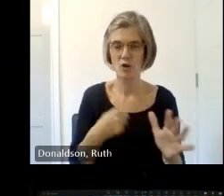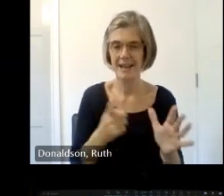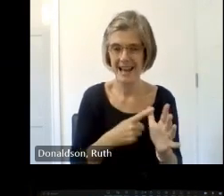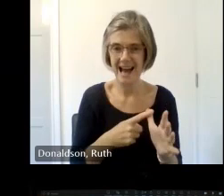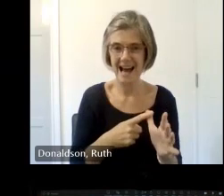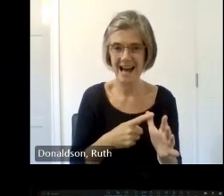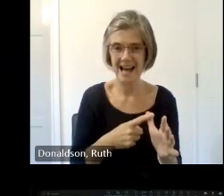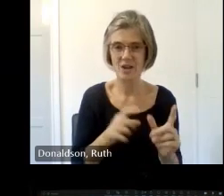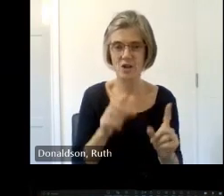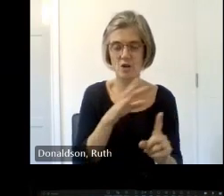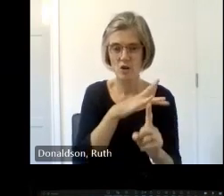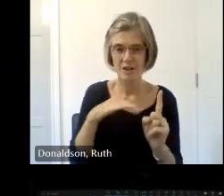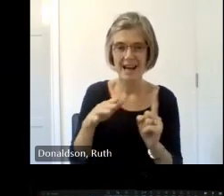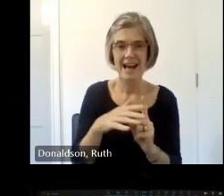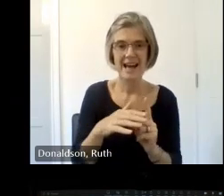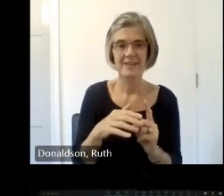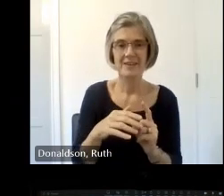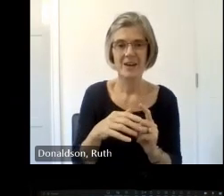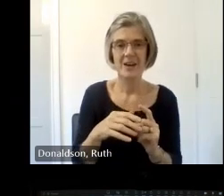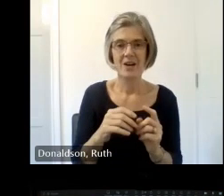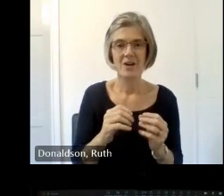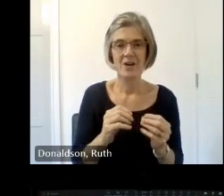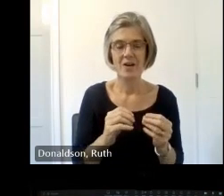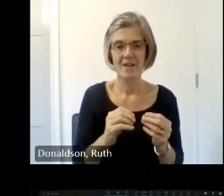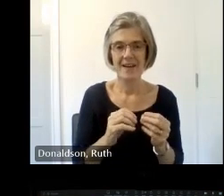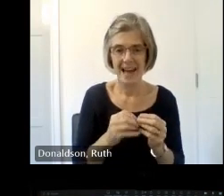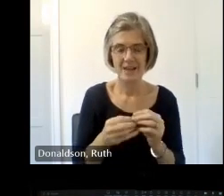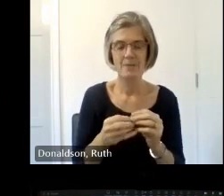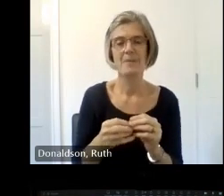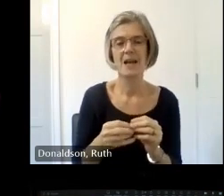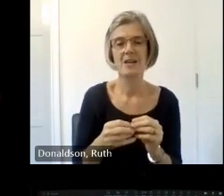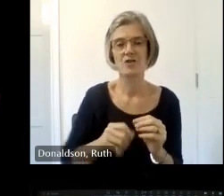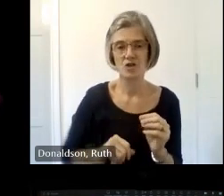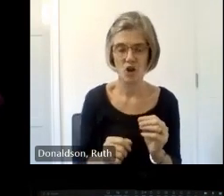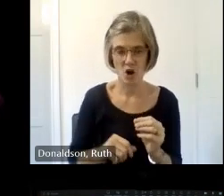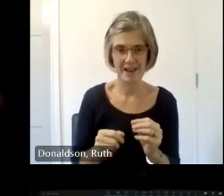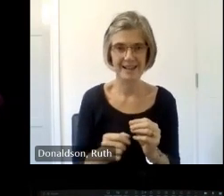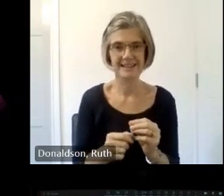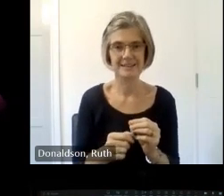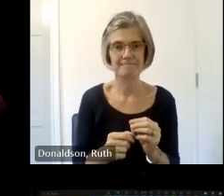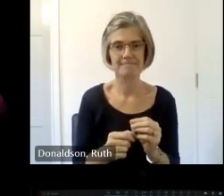dig project which is primarily funded by HF I'm here to invite anyone who will be coordinating